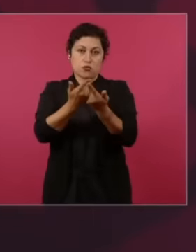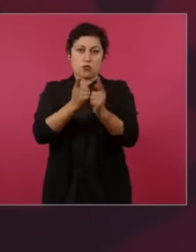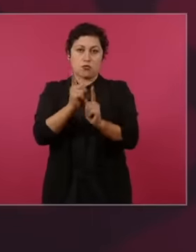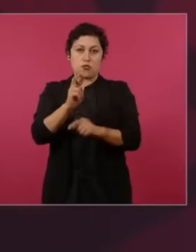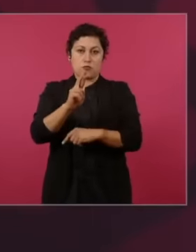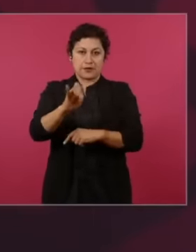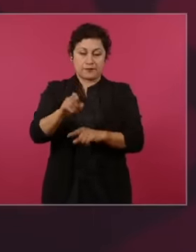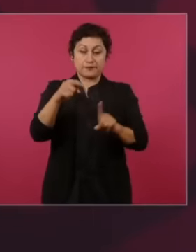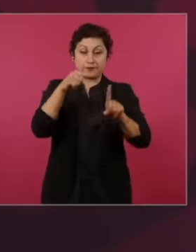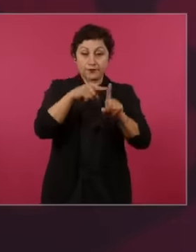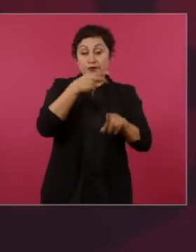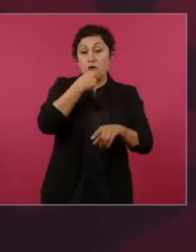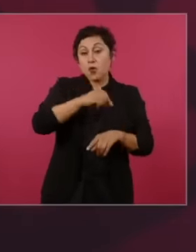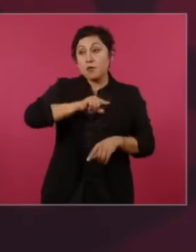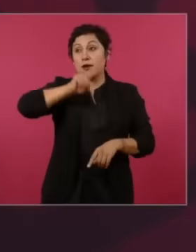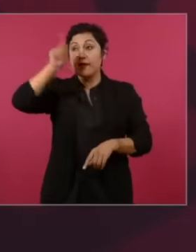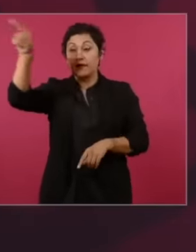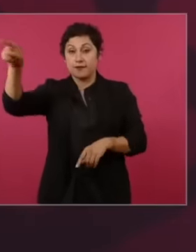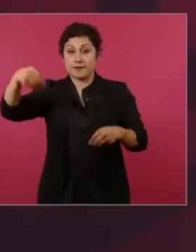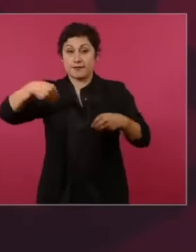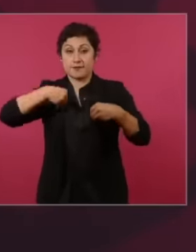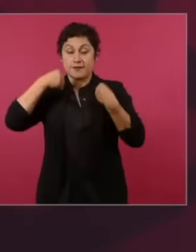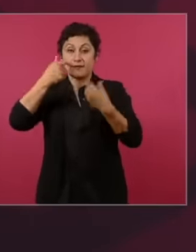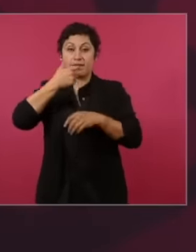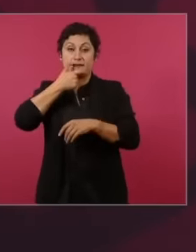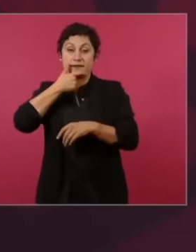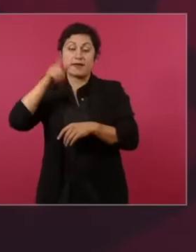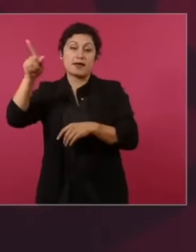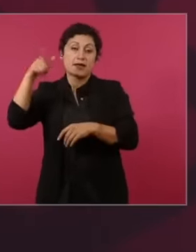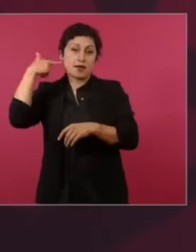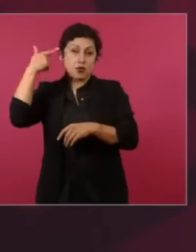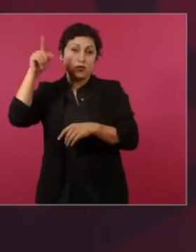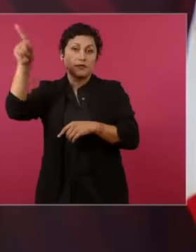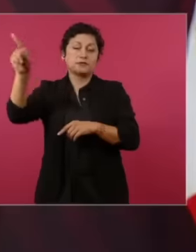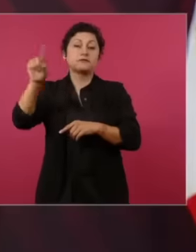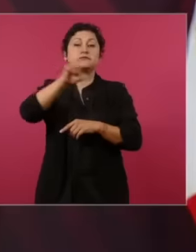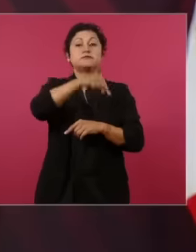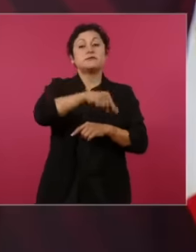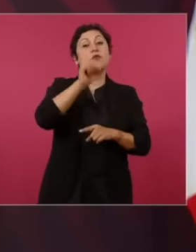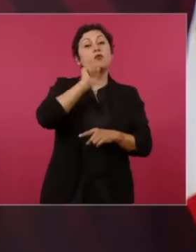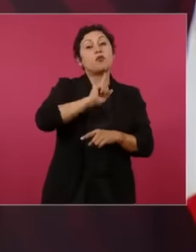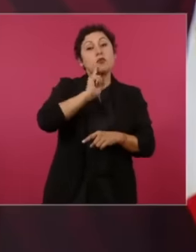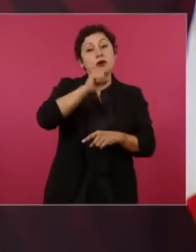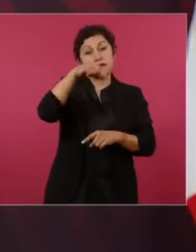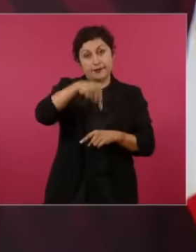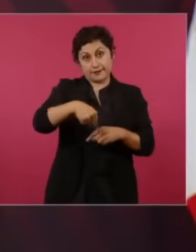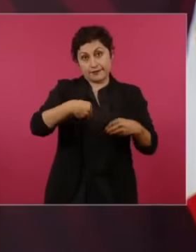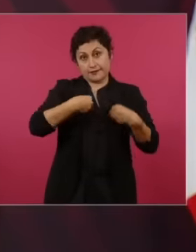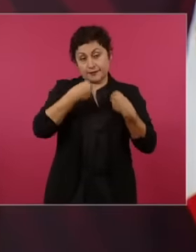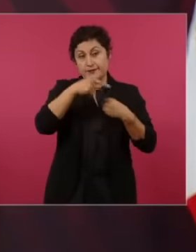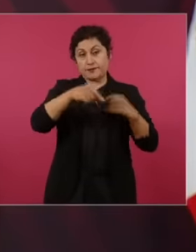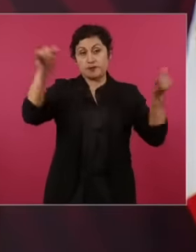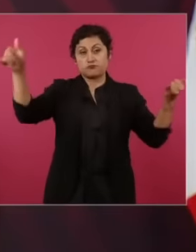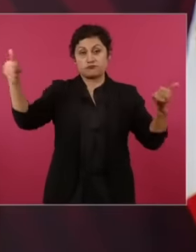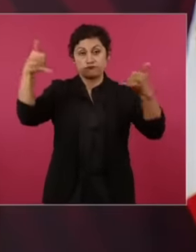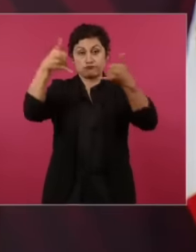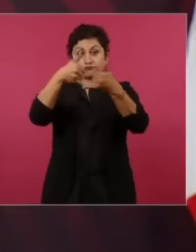Yes, but she was the leader of the PRI in the congress,